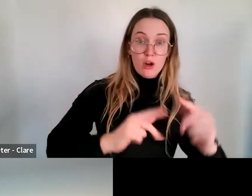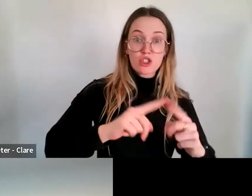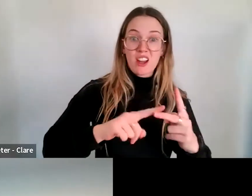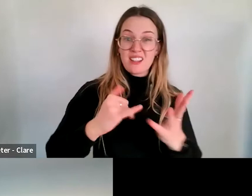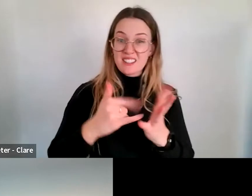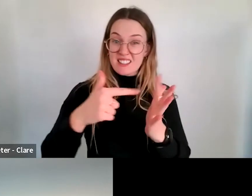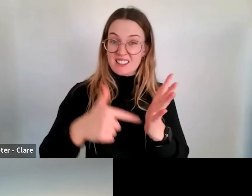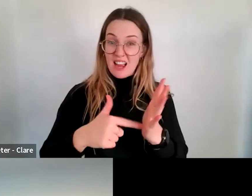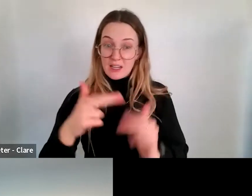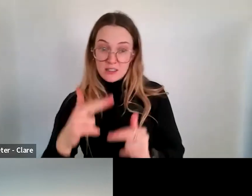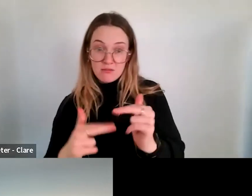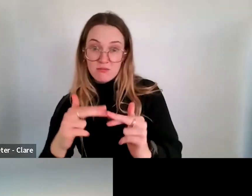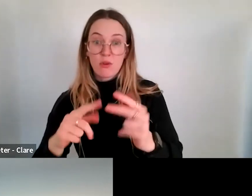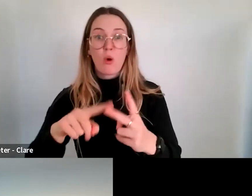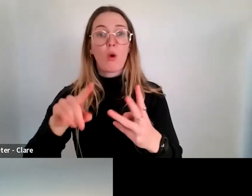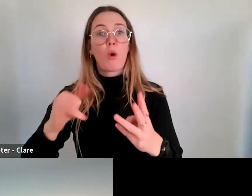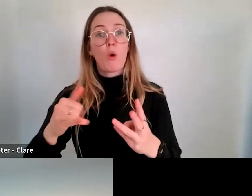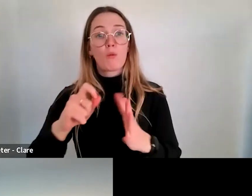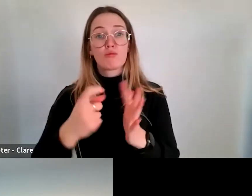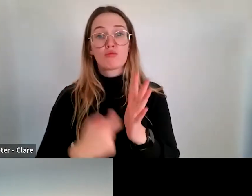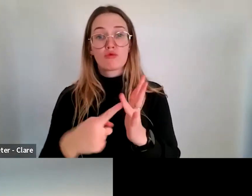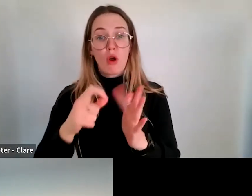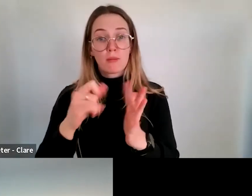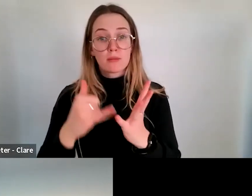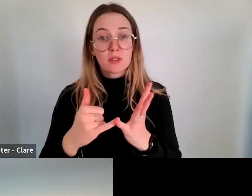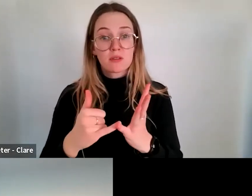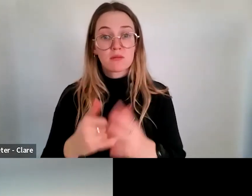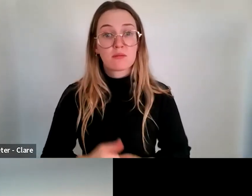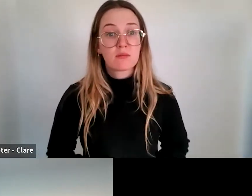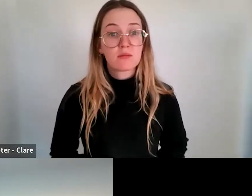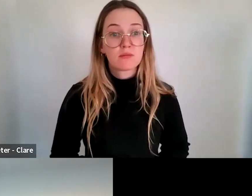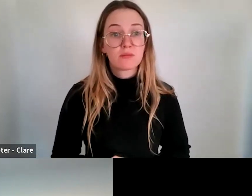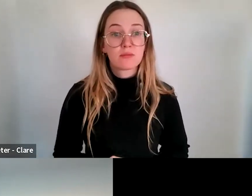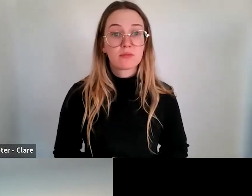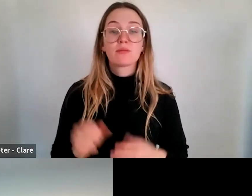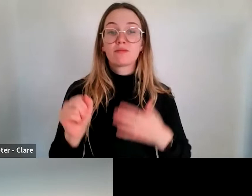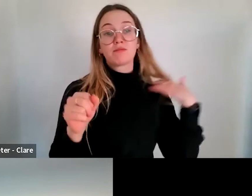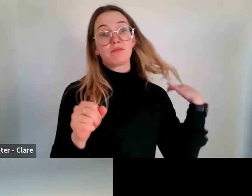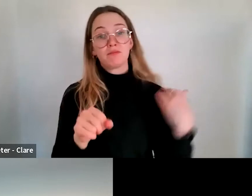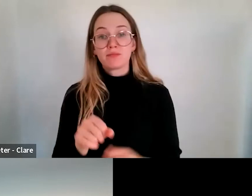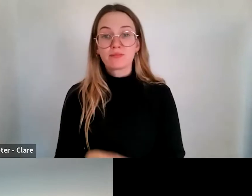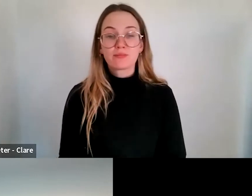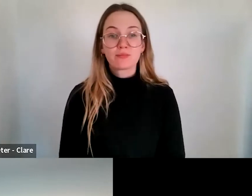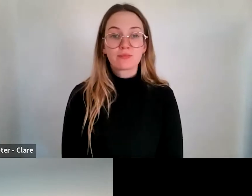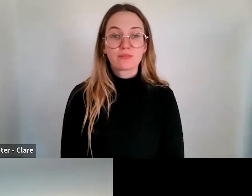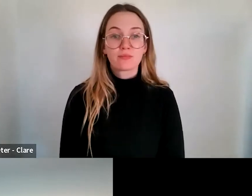Absolutely. I think that, you know, the kind of hard